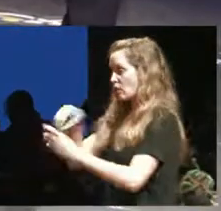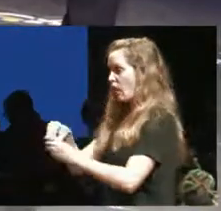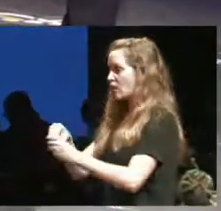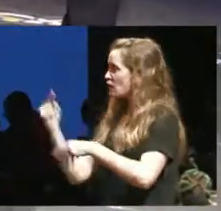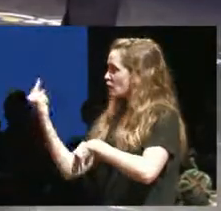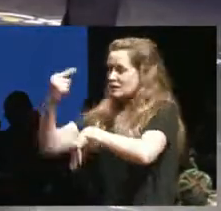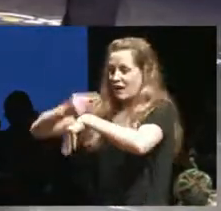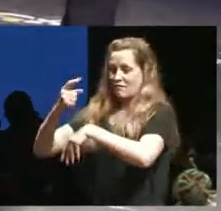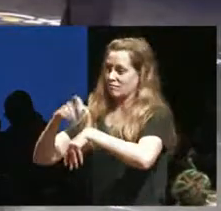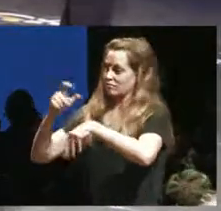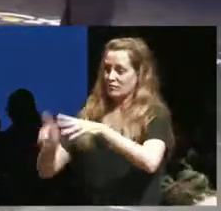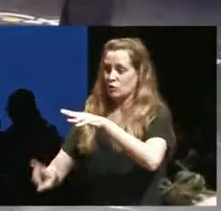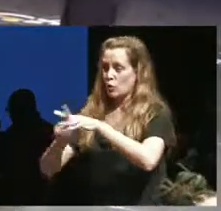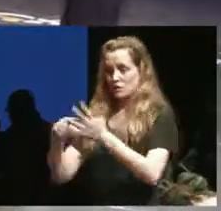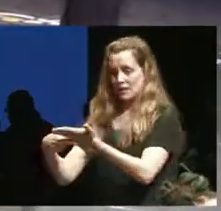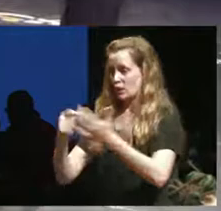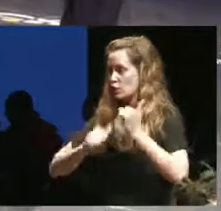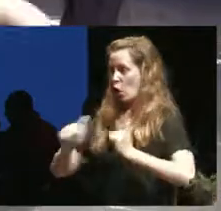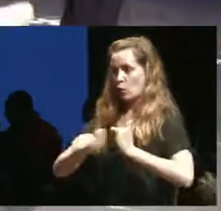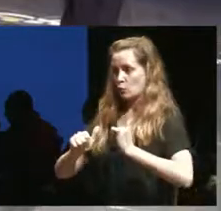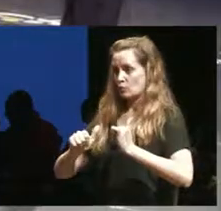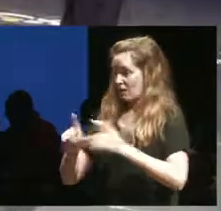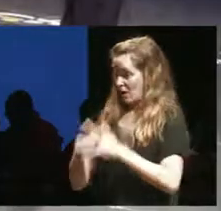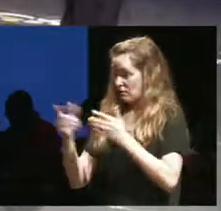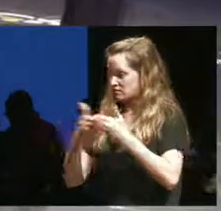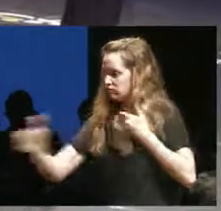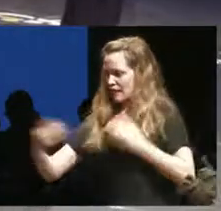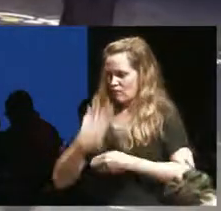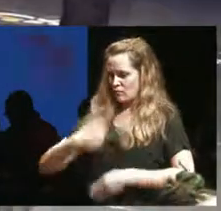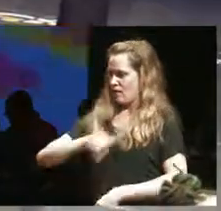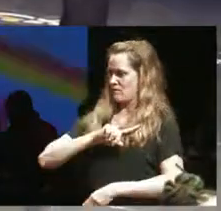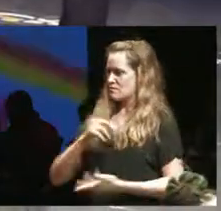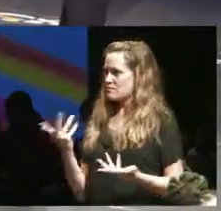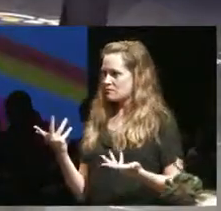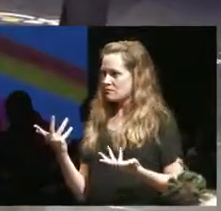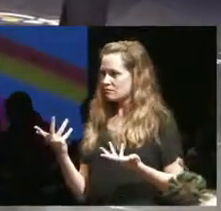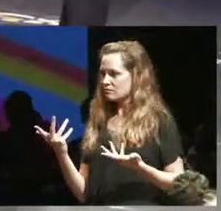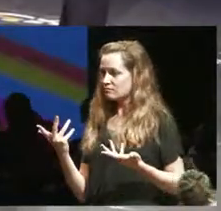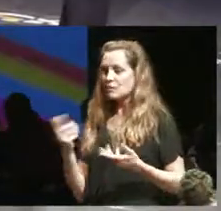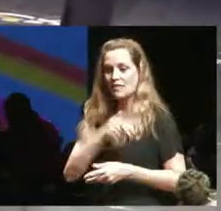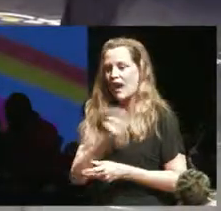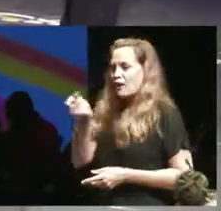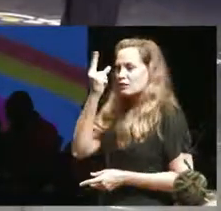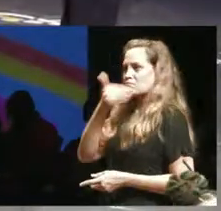a conversation about a show would be very different for the rest of us because there'd be somebody who maybe understood a bit more about what we were